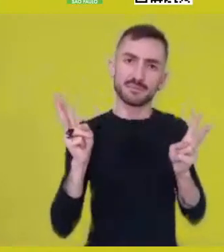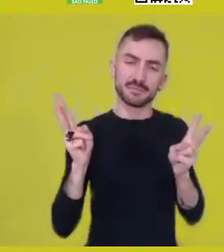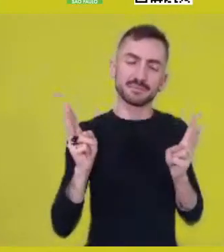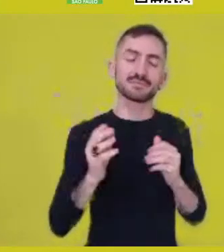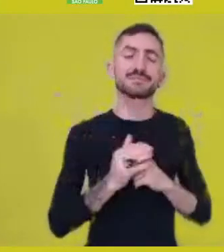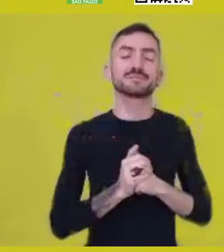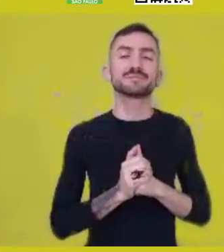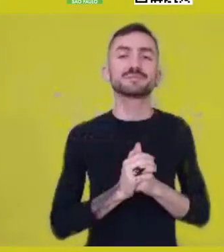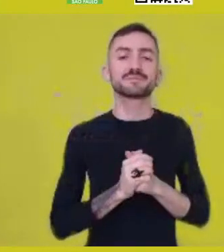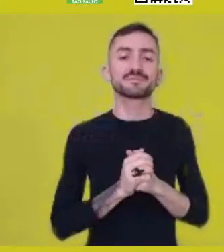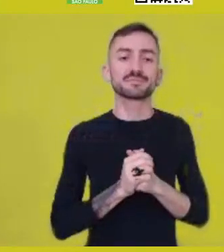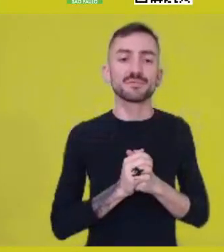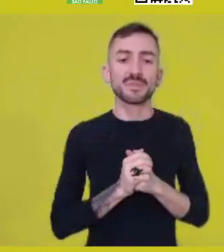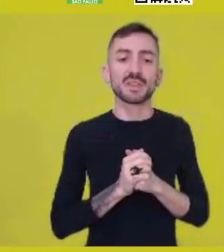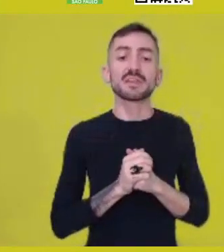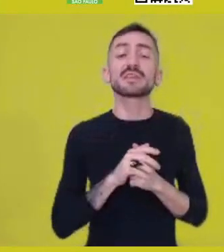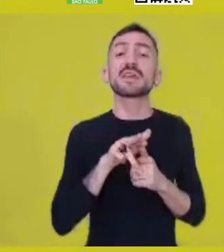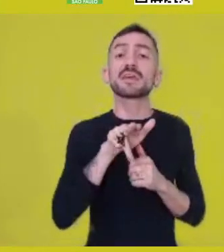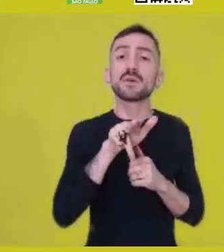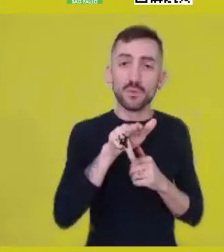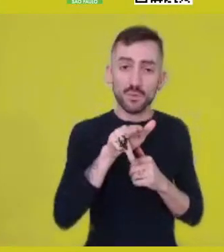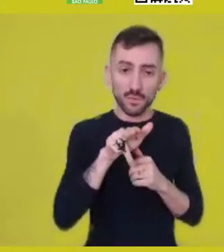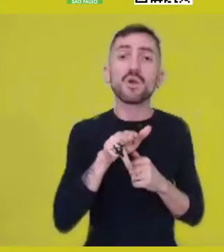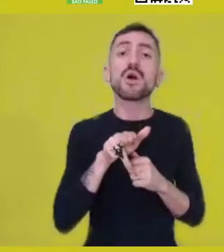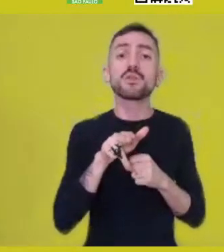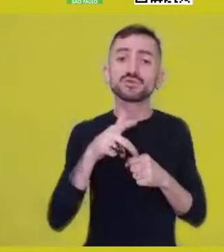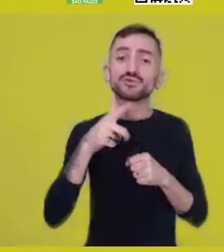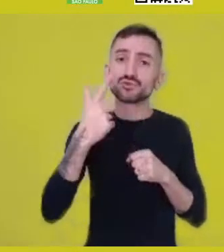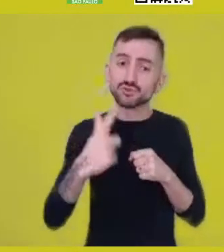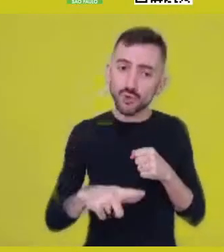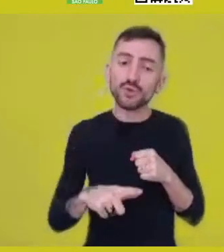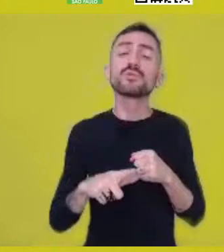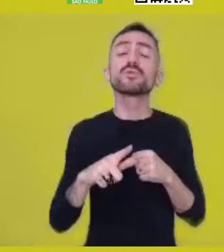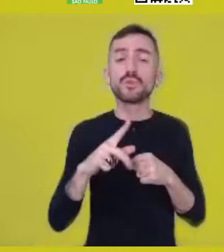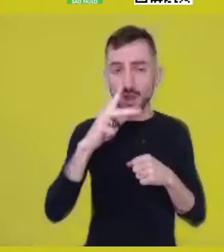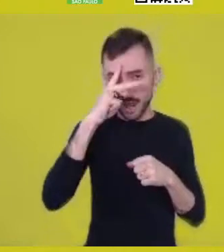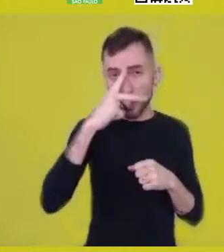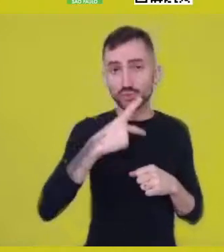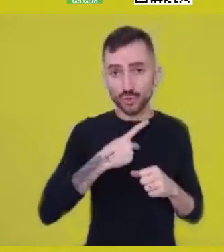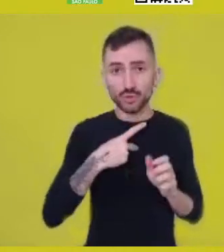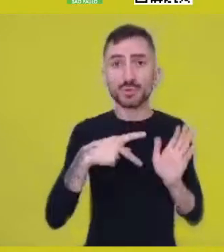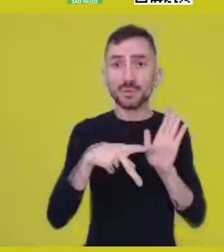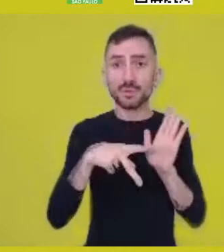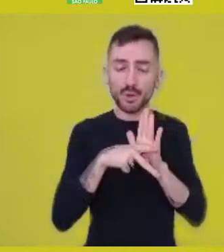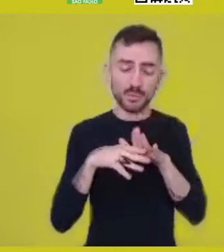Rehashed and dwelling in an autonomy, where an autonomy dwells,